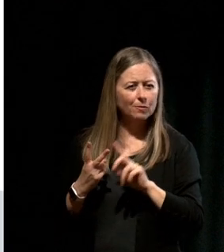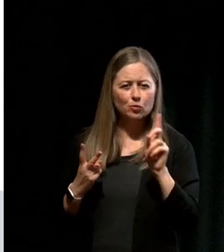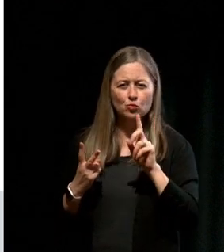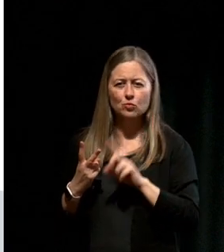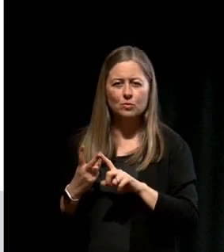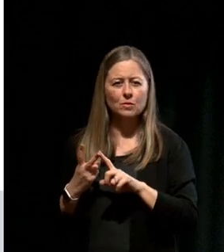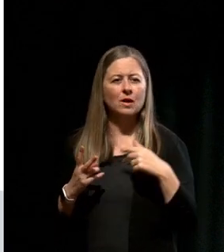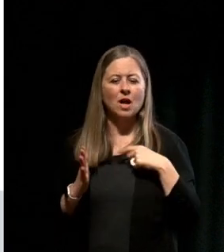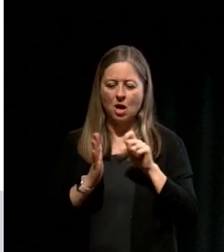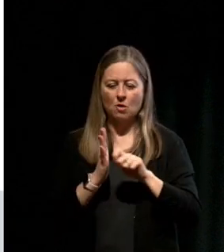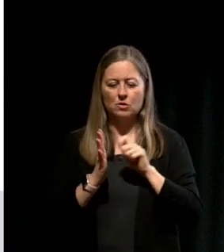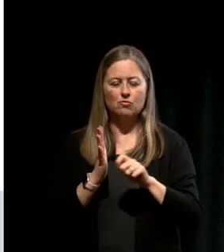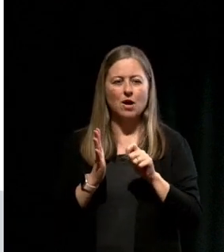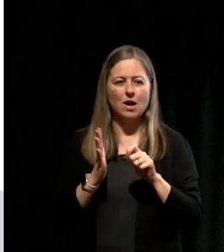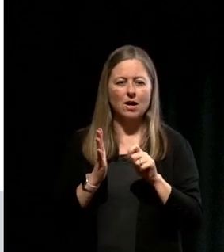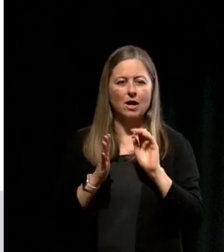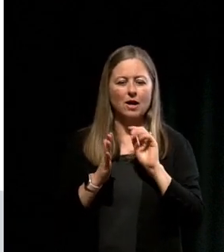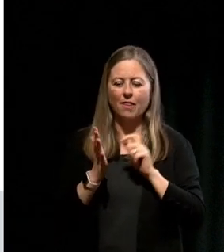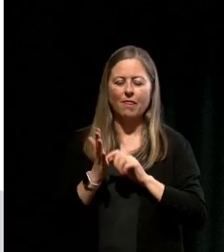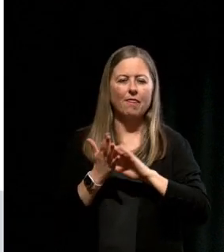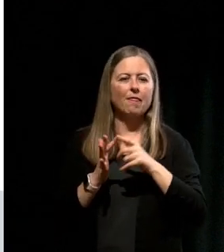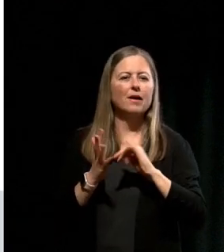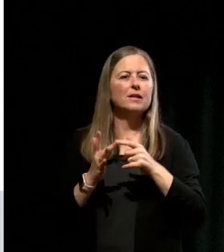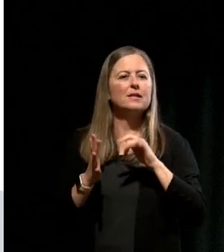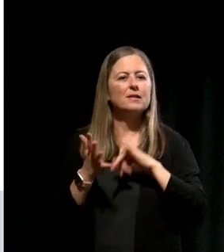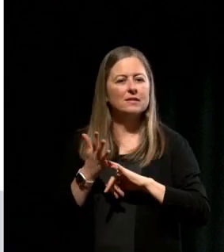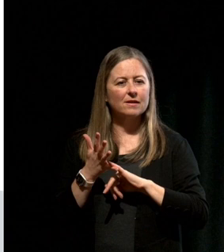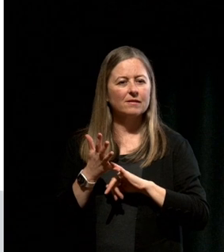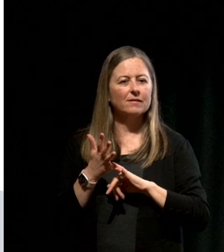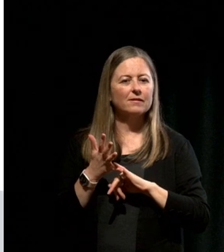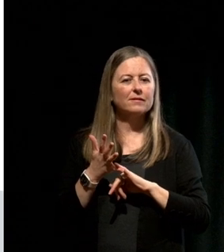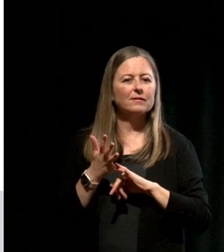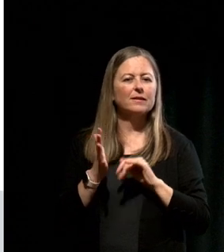I was writing a thesis about South Asian representation in the media in Australia.